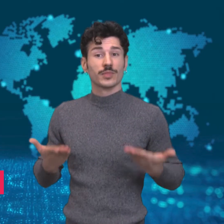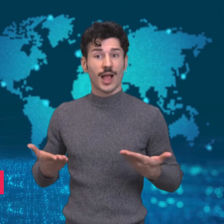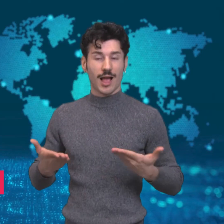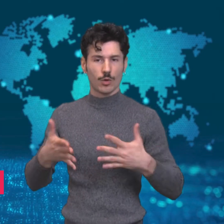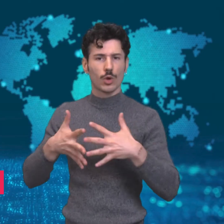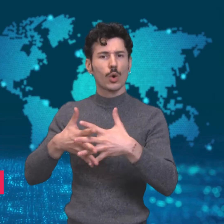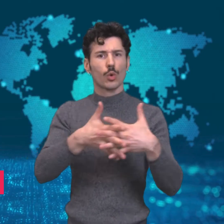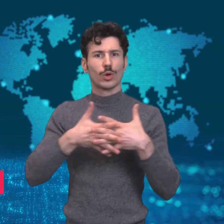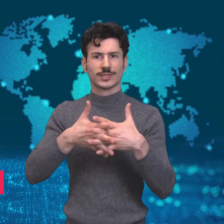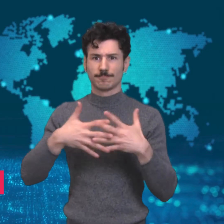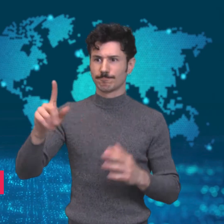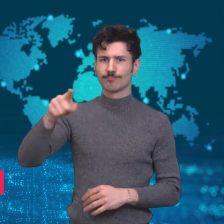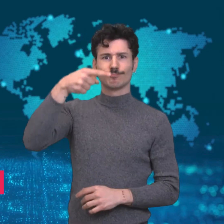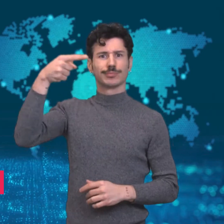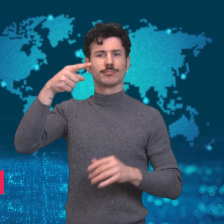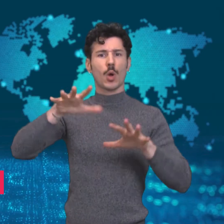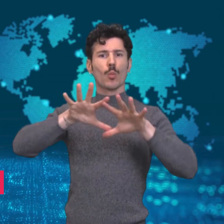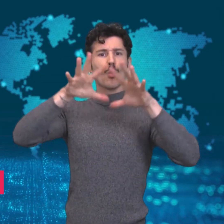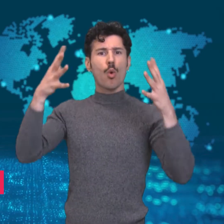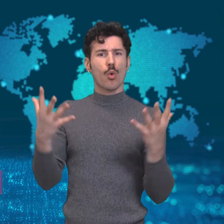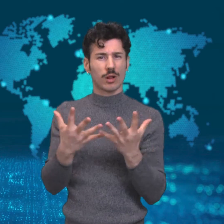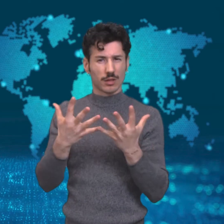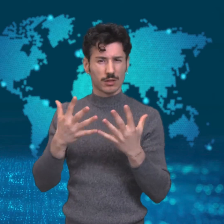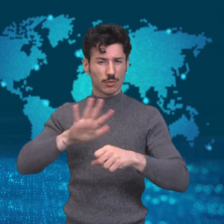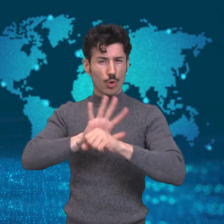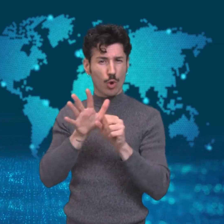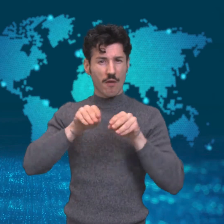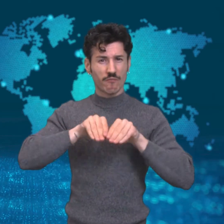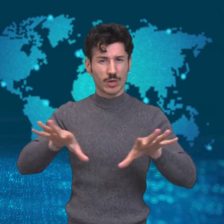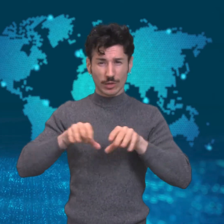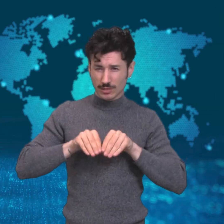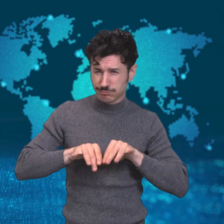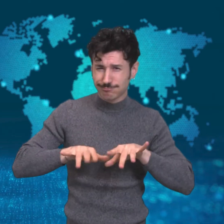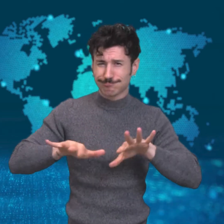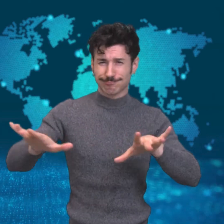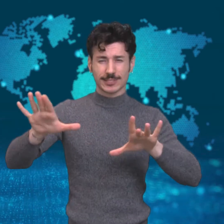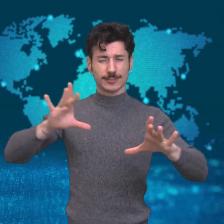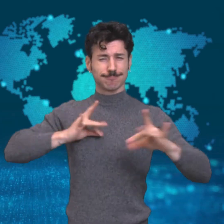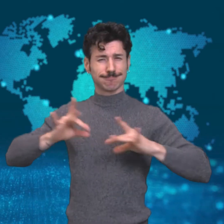[Alessio]: The United States now has the world’s